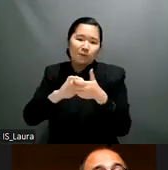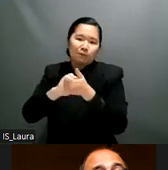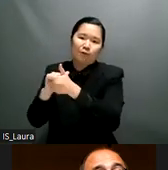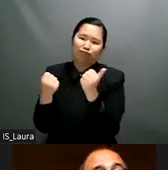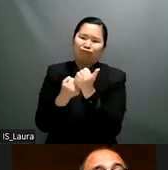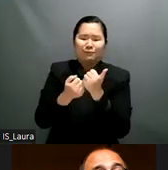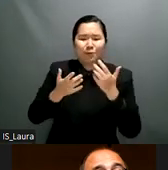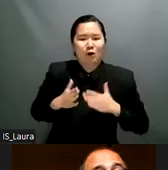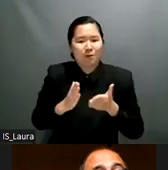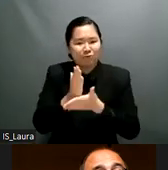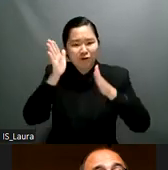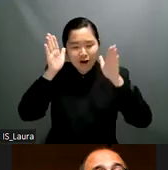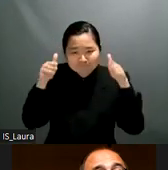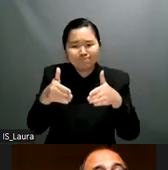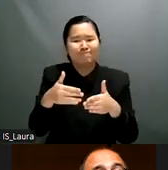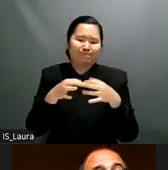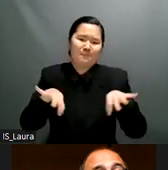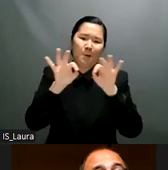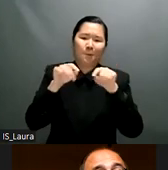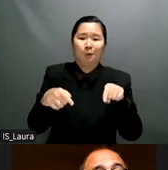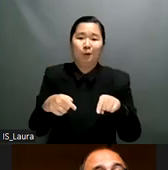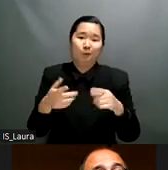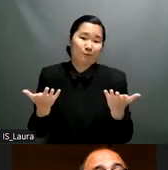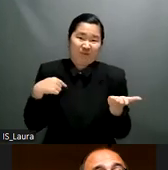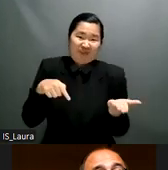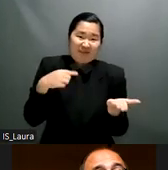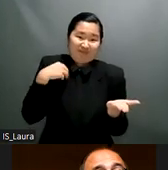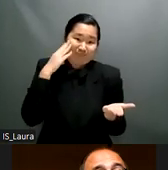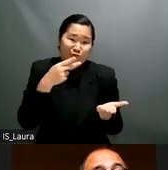has really led to a national agenda on the institutionalization by